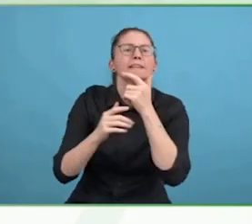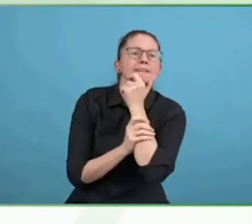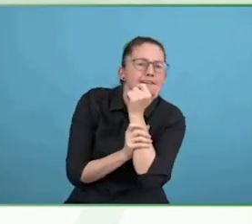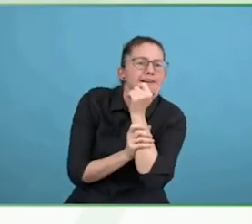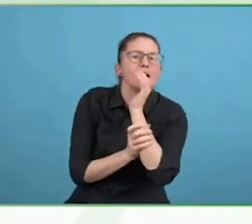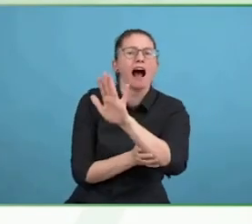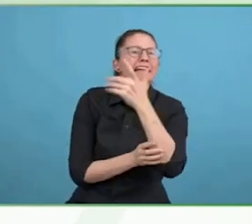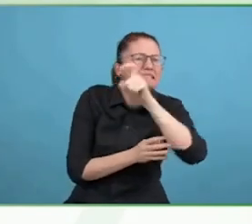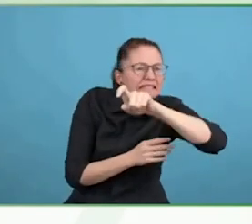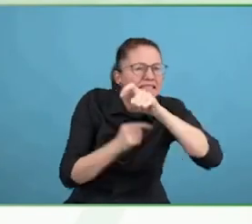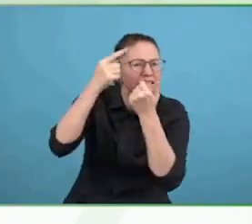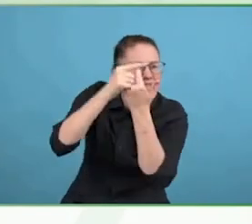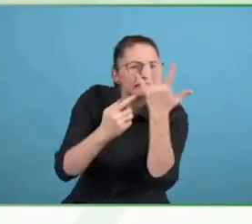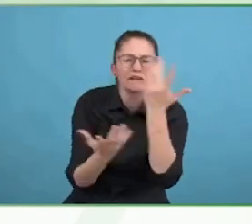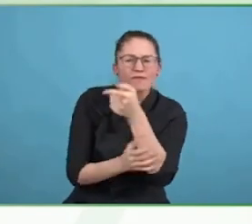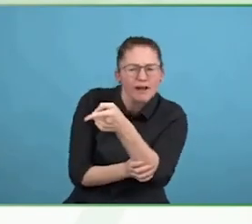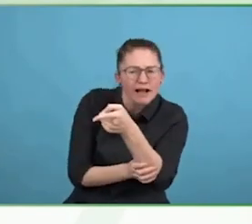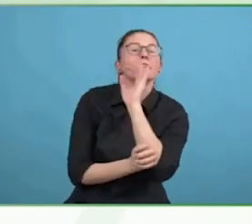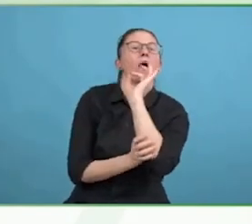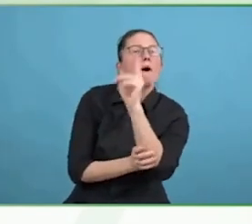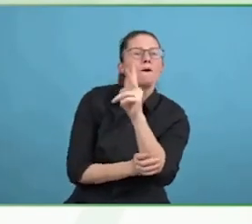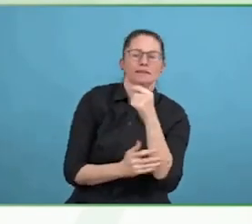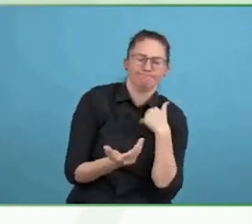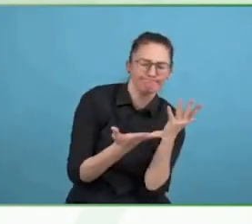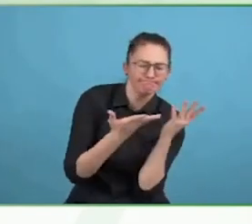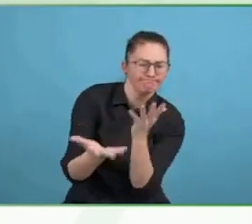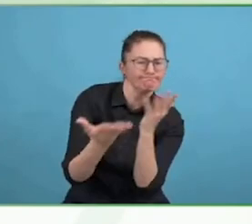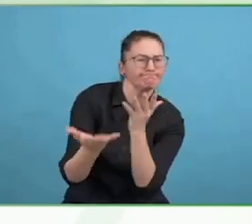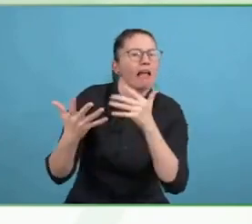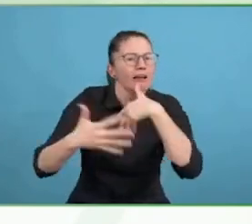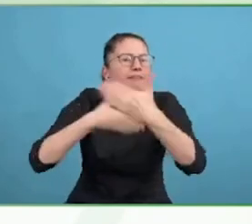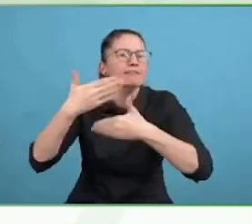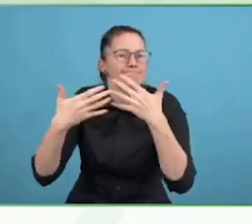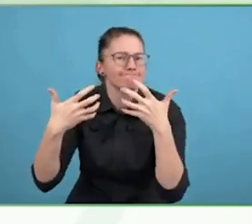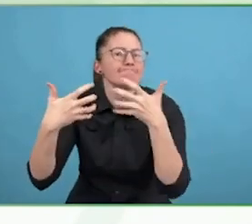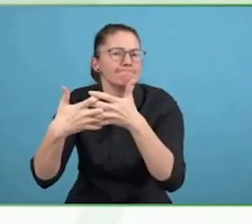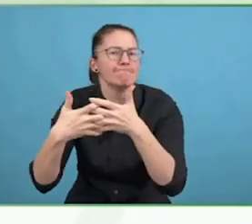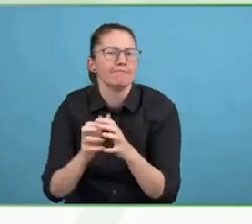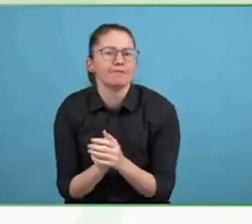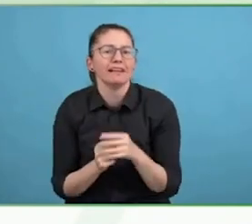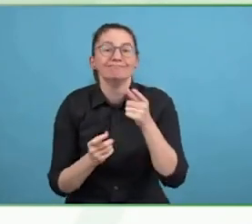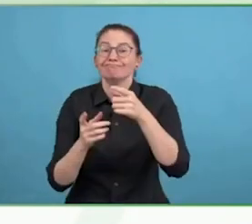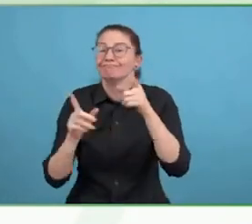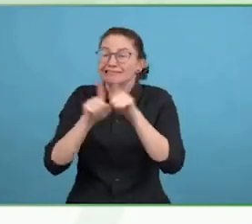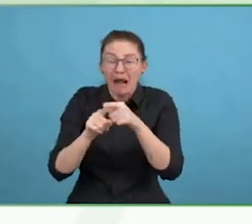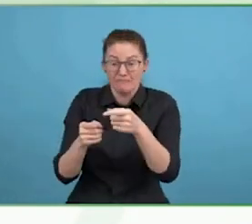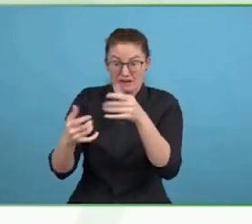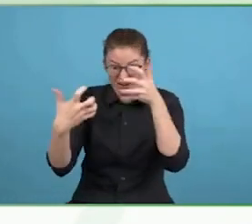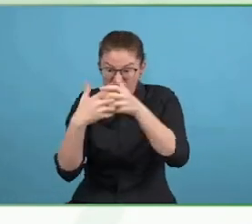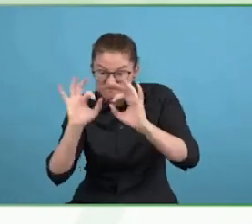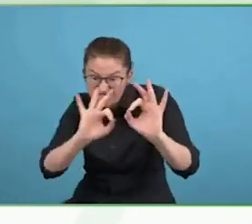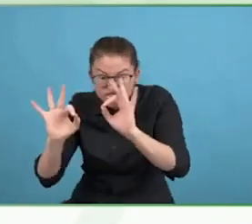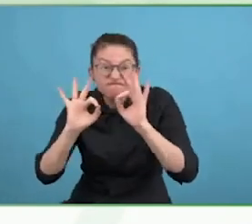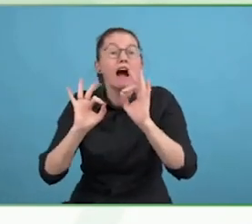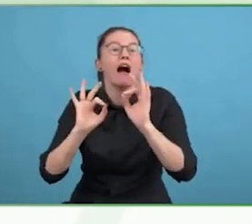Brendan, so brilliant. In years past, everything you just said was phenomenal and we would